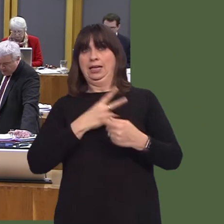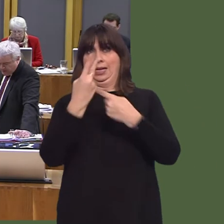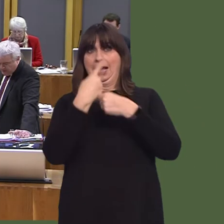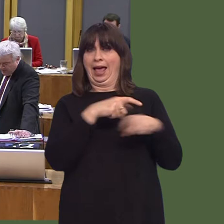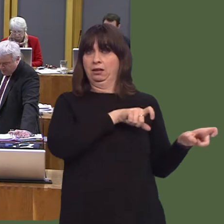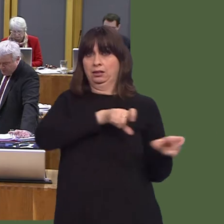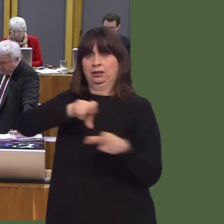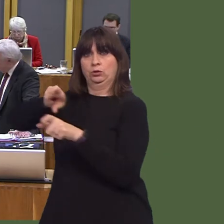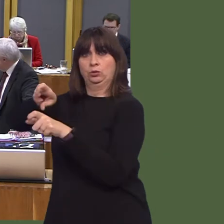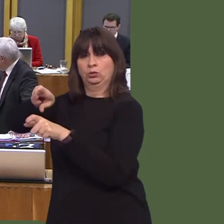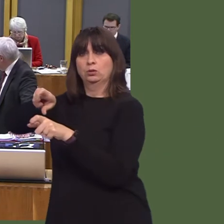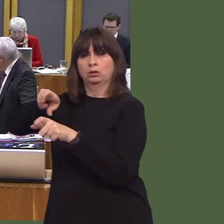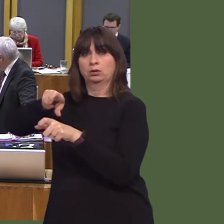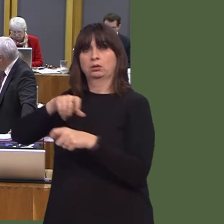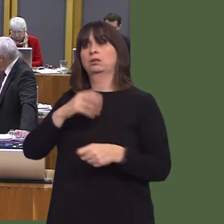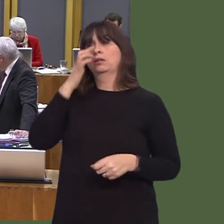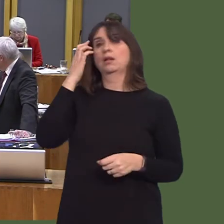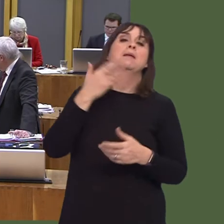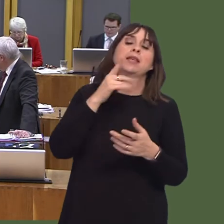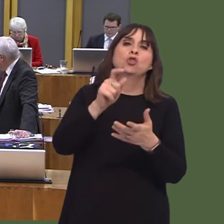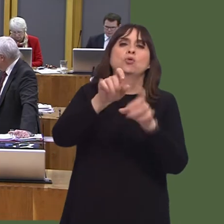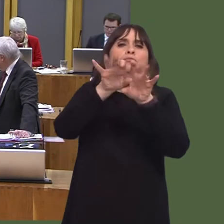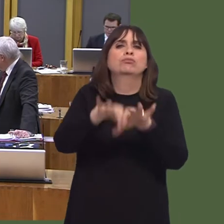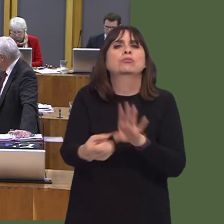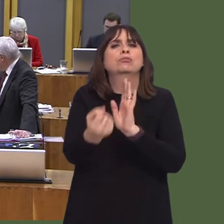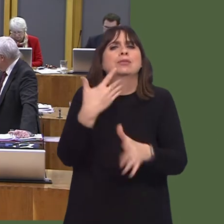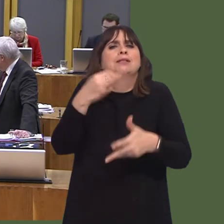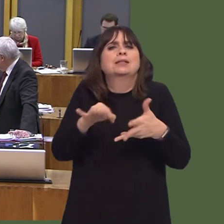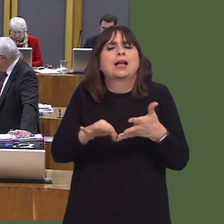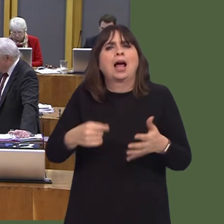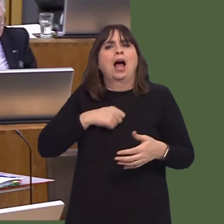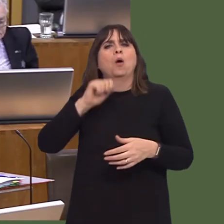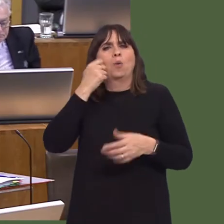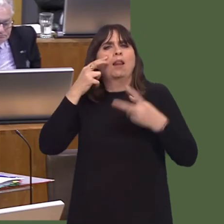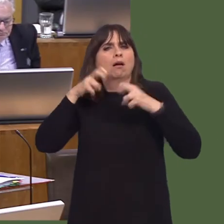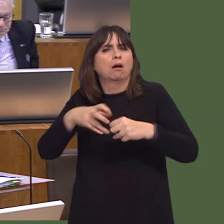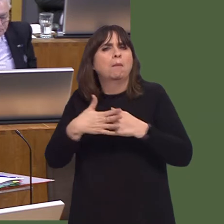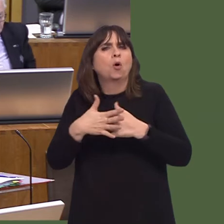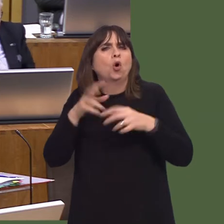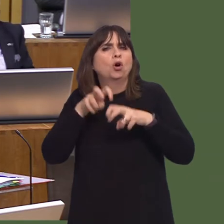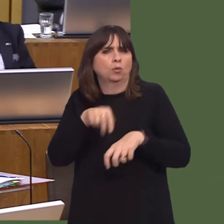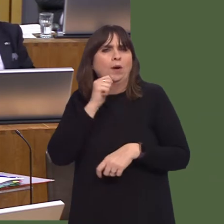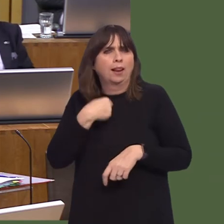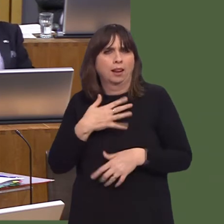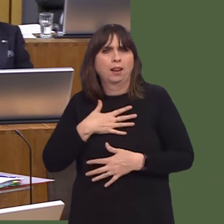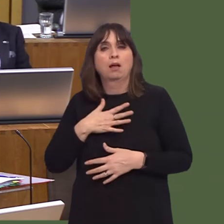City Council are seeking to amend their public space protection order to include a blanket